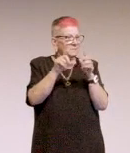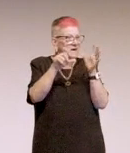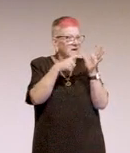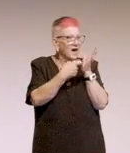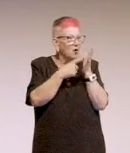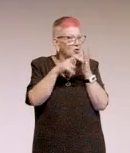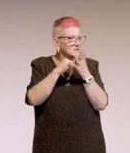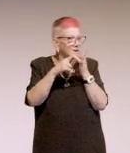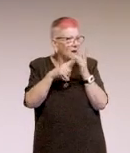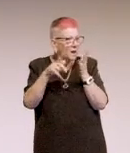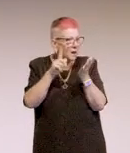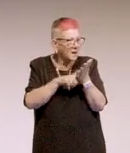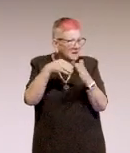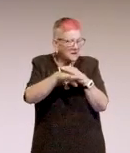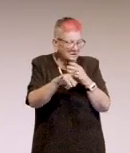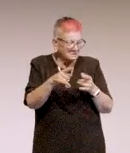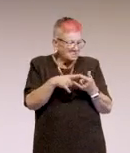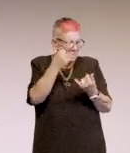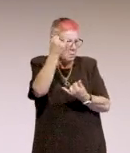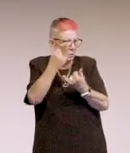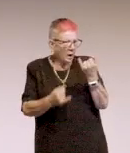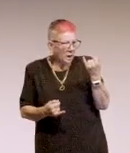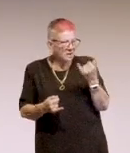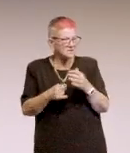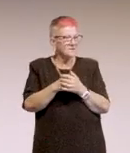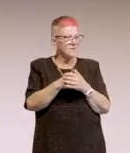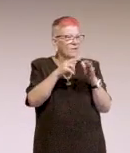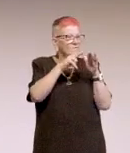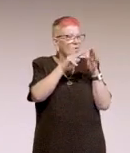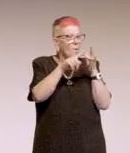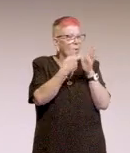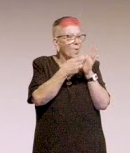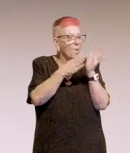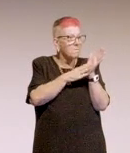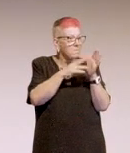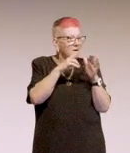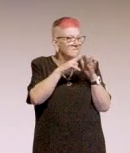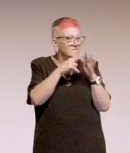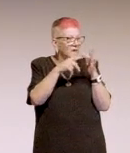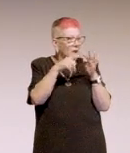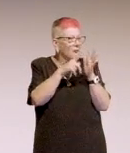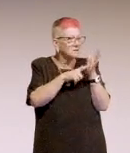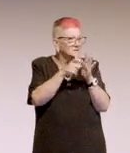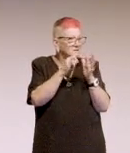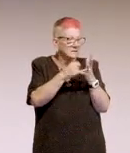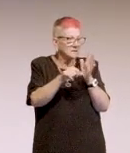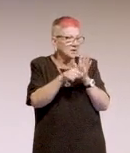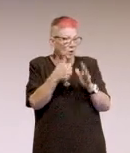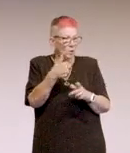so that was even worse. And form fields, yeah that was using his screen reader, and just, you know,